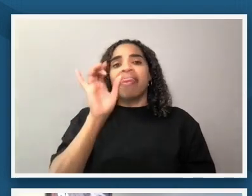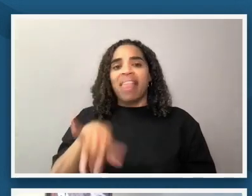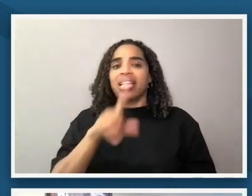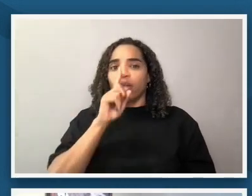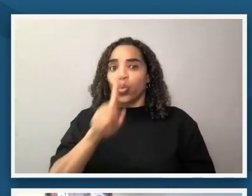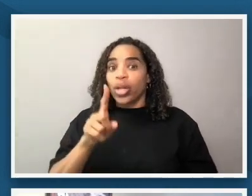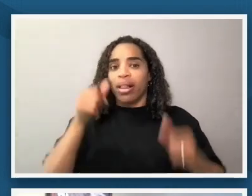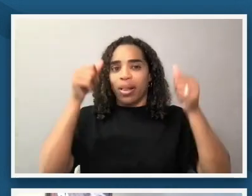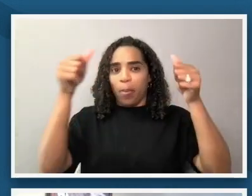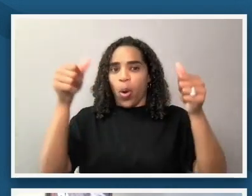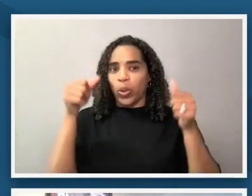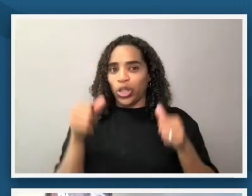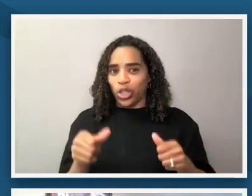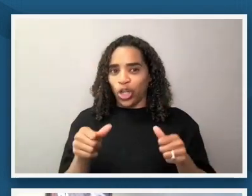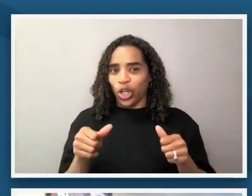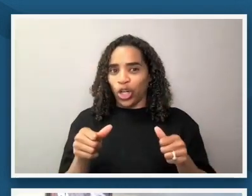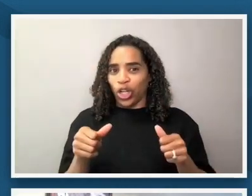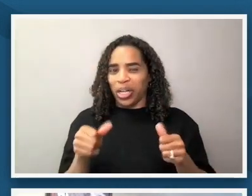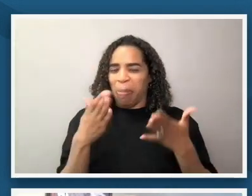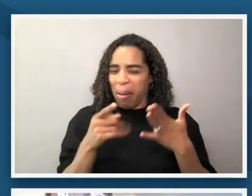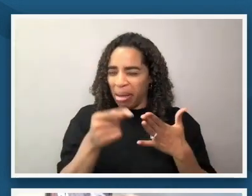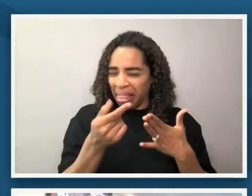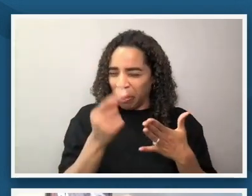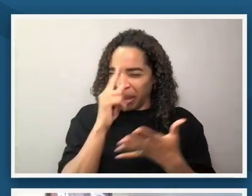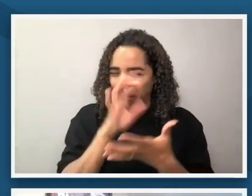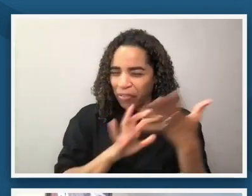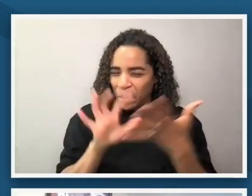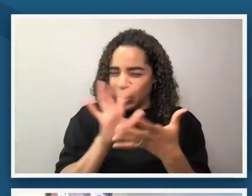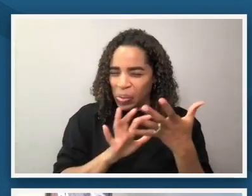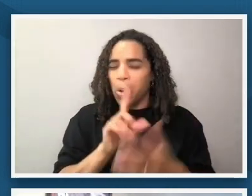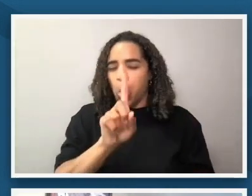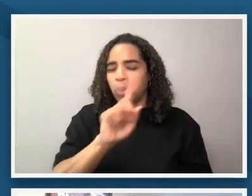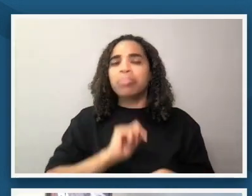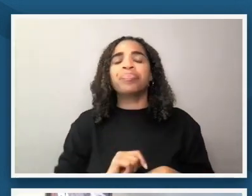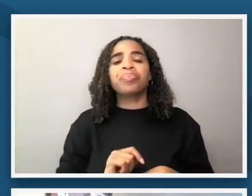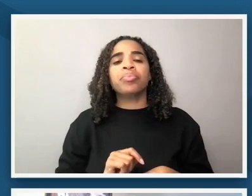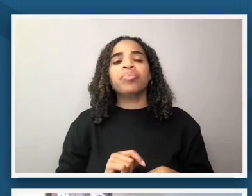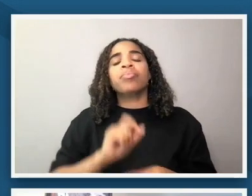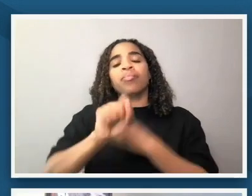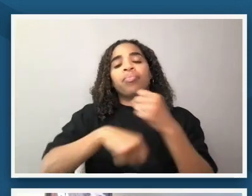gets a little bit confusing